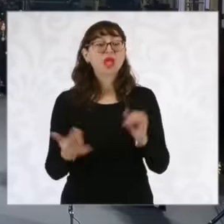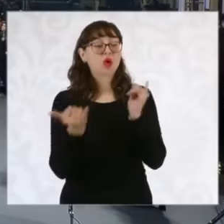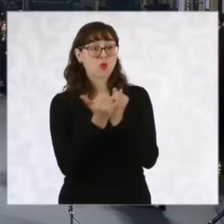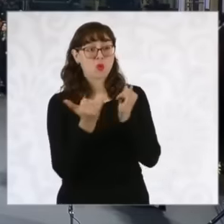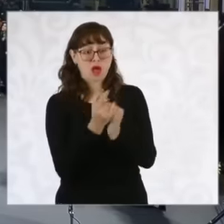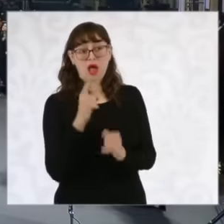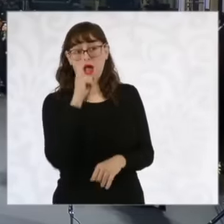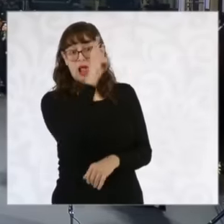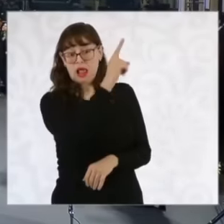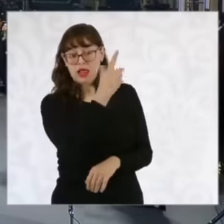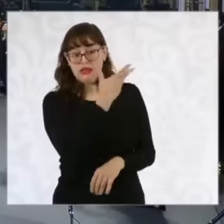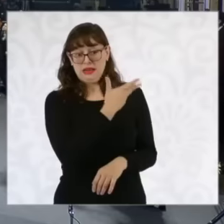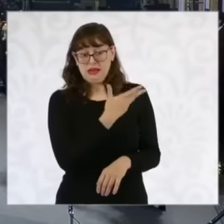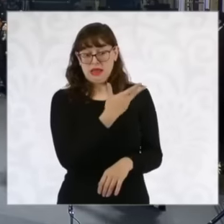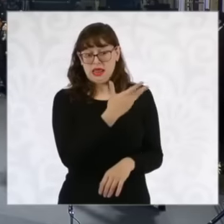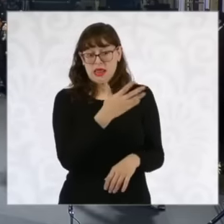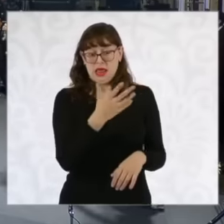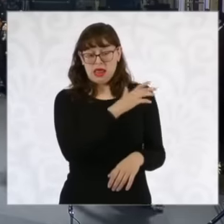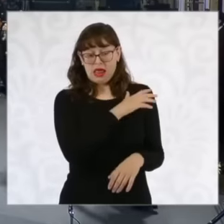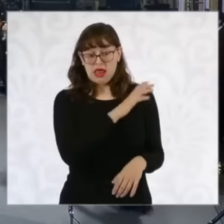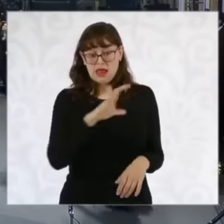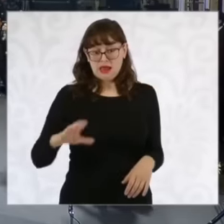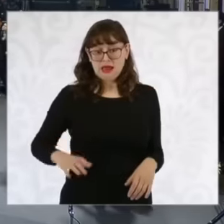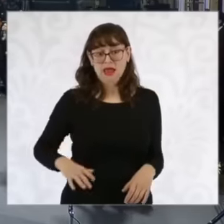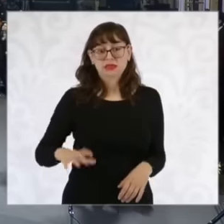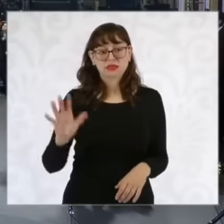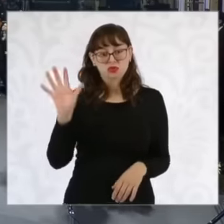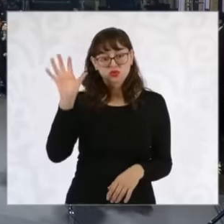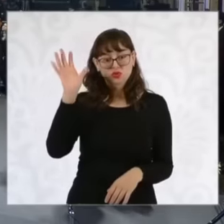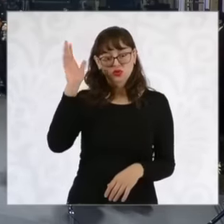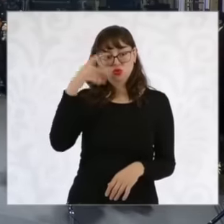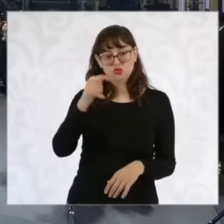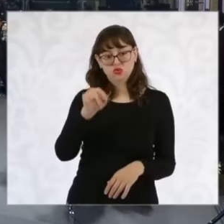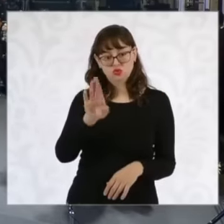recent murder of an army veteran in the United States that occurred last week